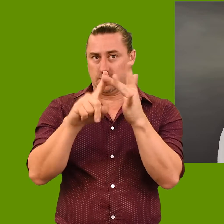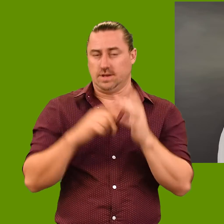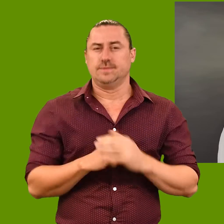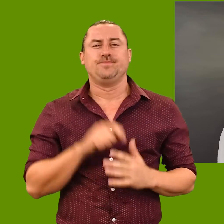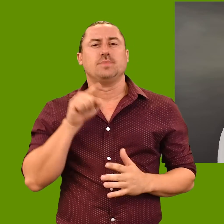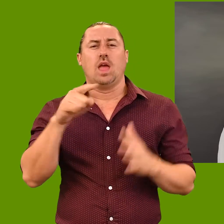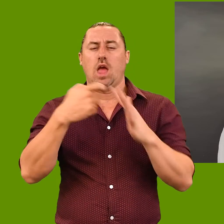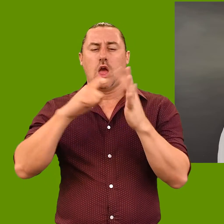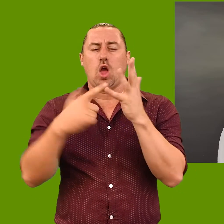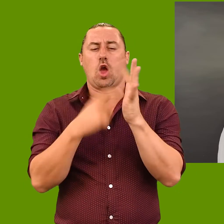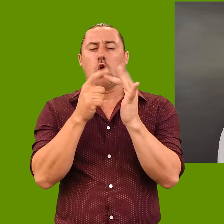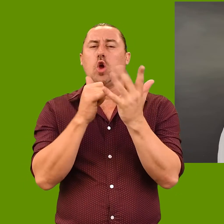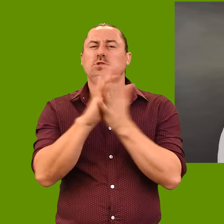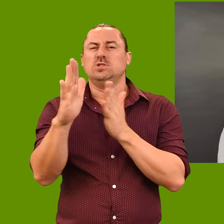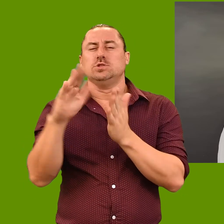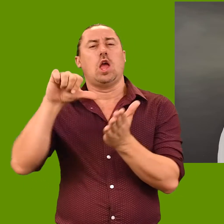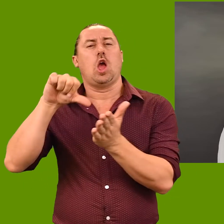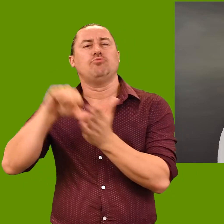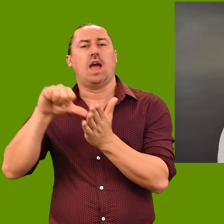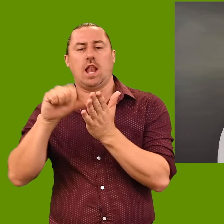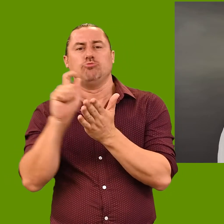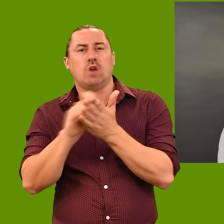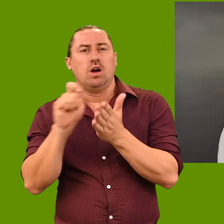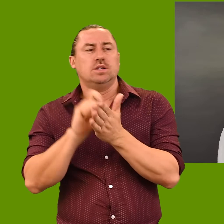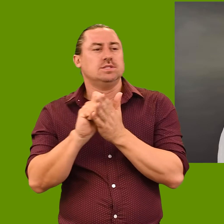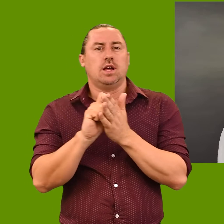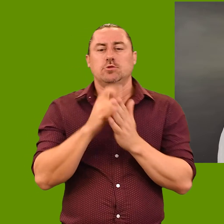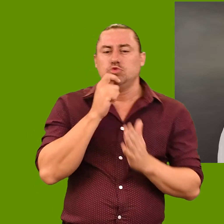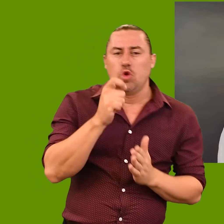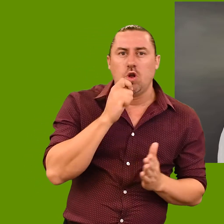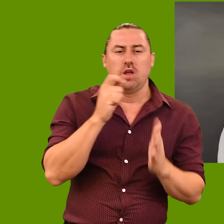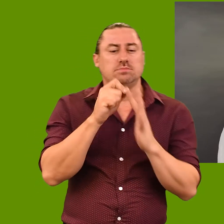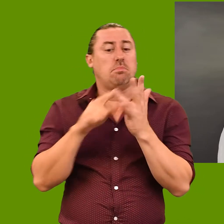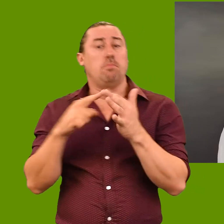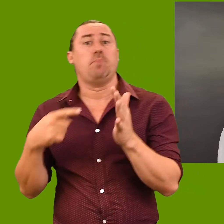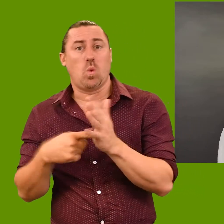‘Behrouz Boochani is a Kurdish-Iranian writer, poet, filmmaker and journalist who was held by the